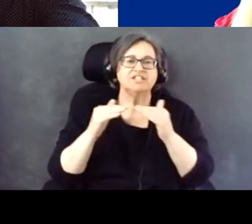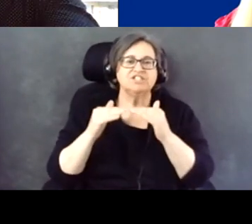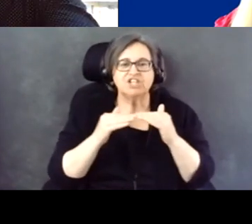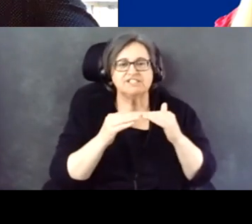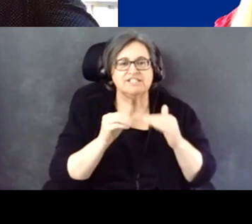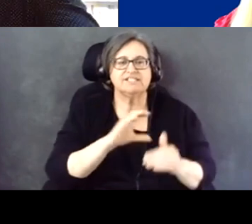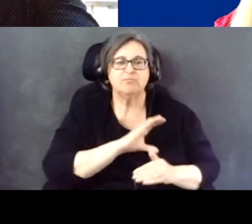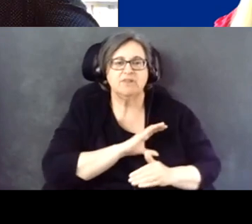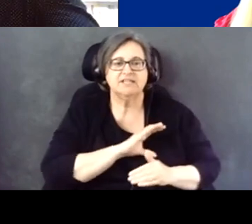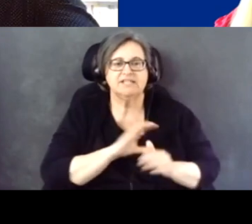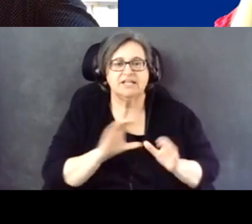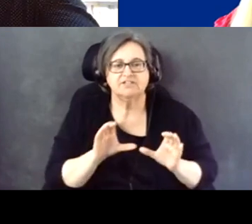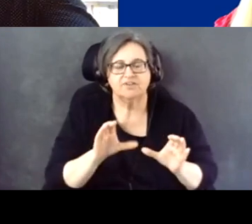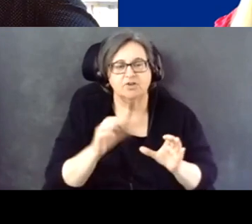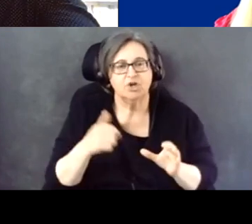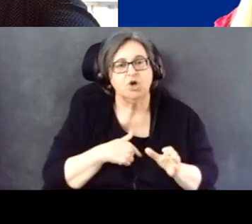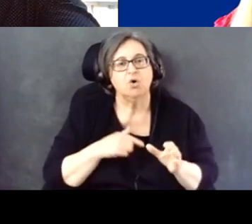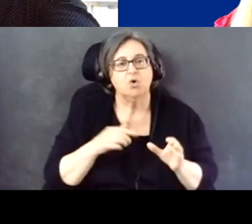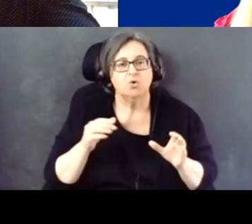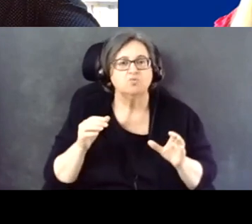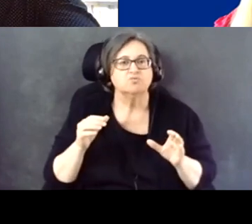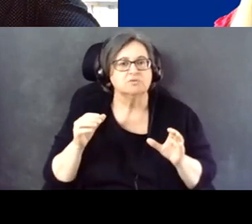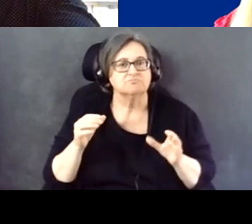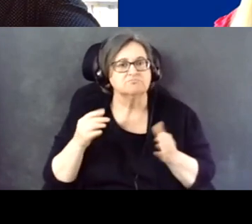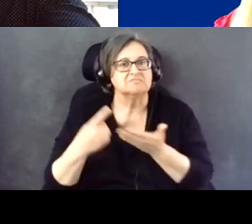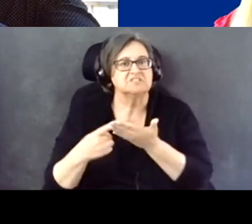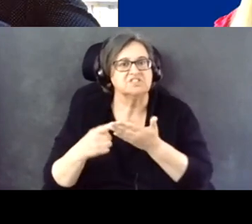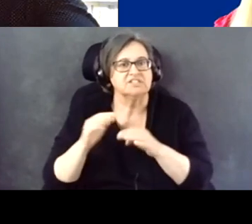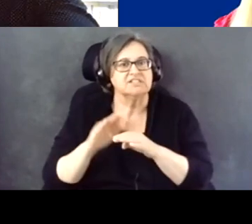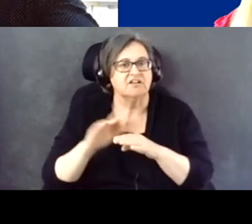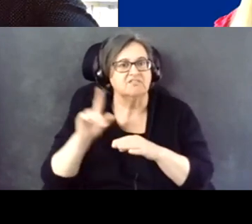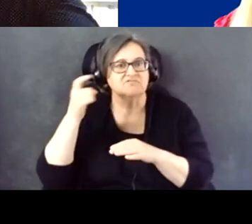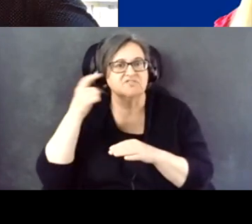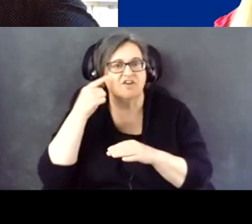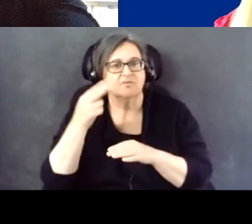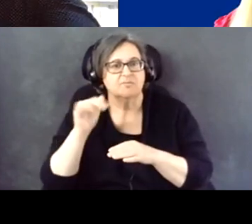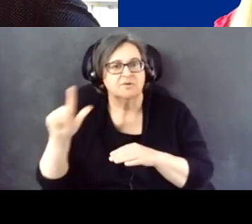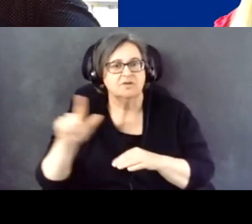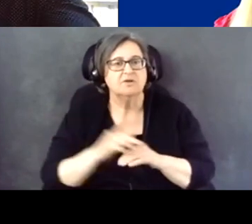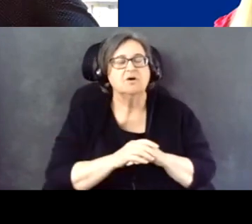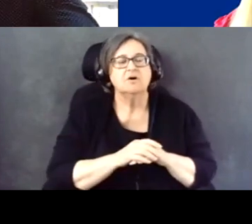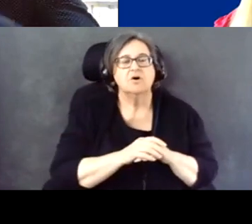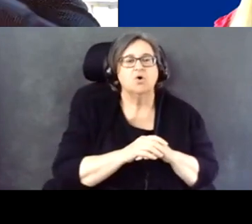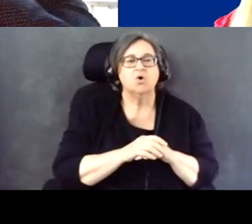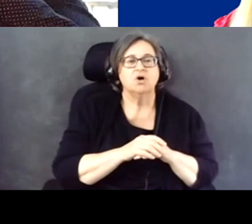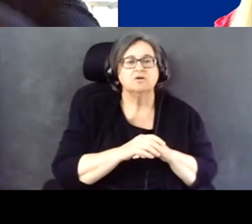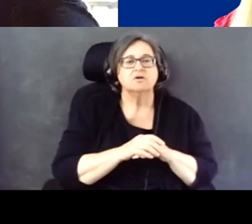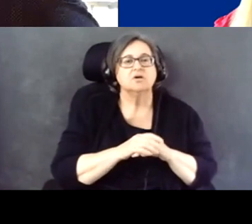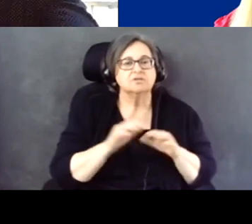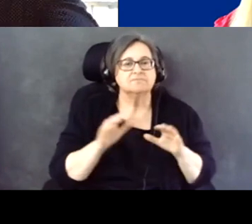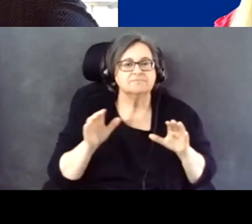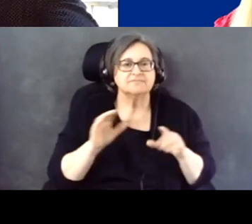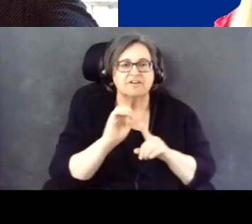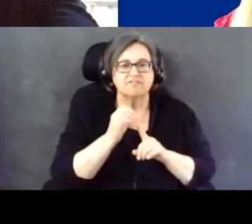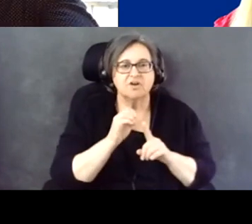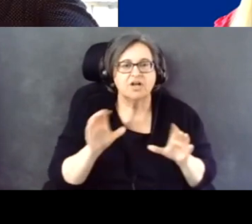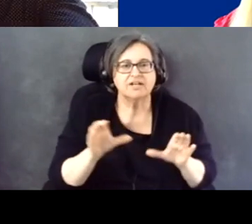which of course we're fighting for on the Hill. Whether it comes to environmental activity, natural, people with disabilities are impacted